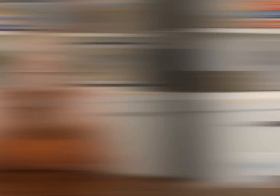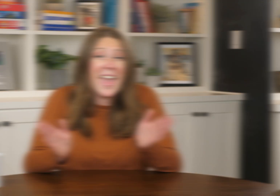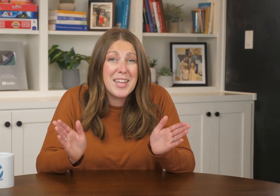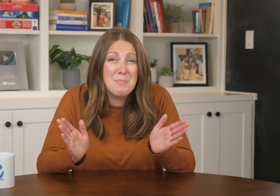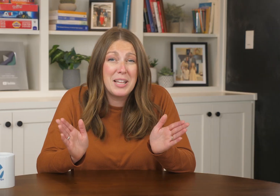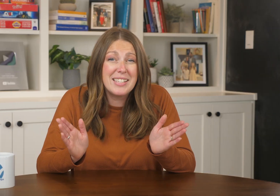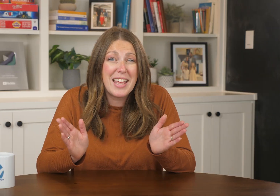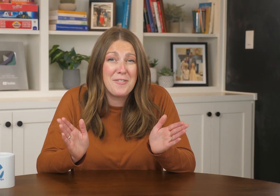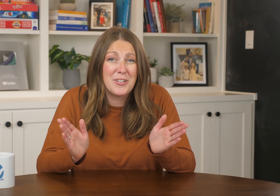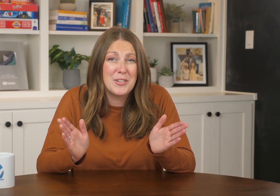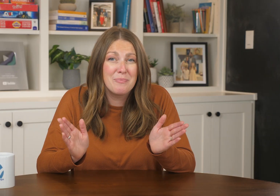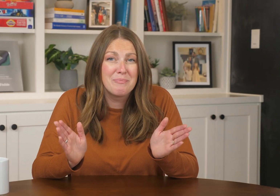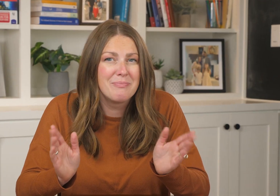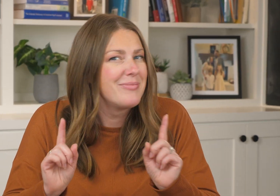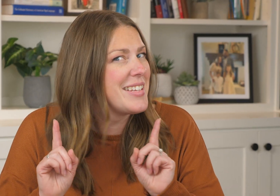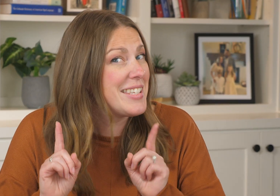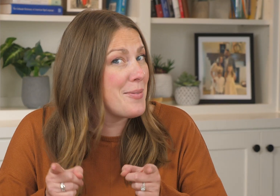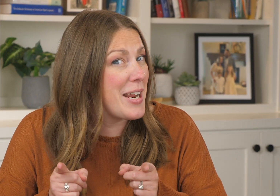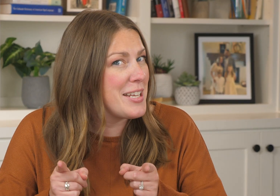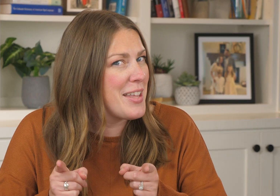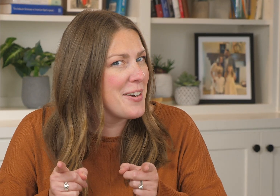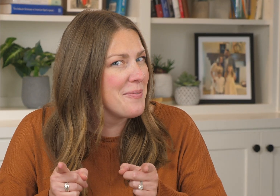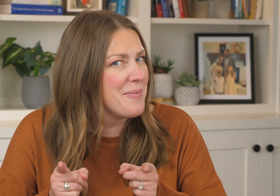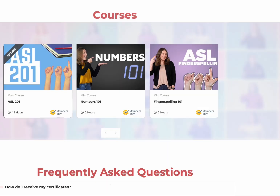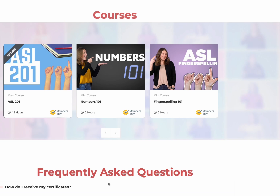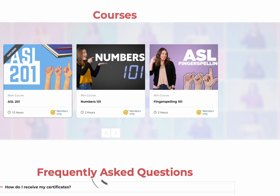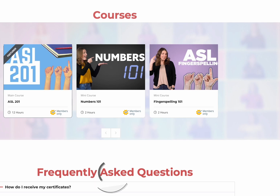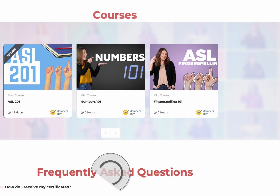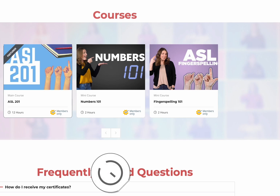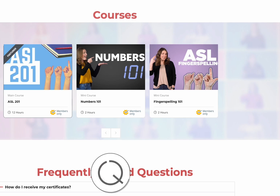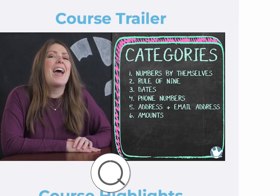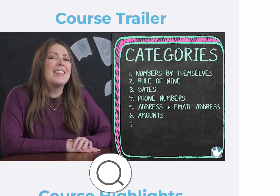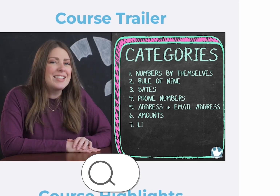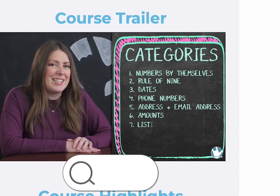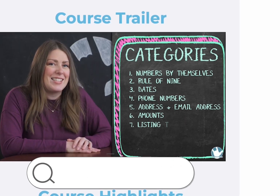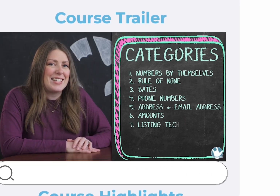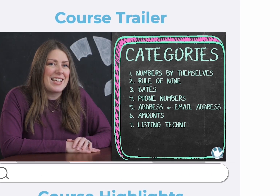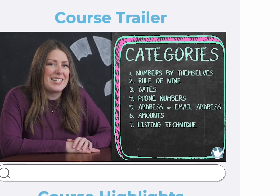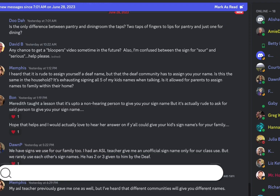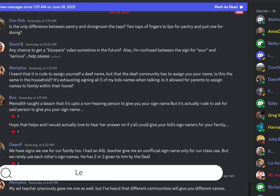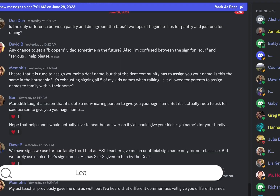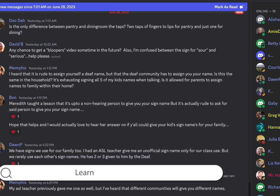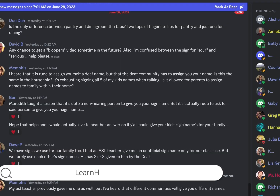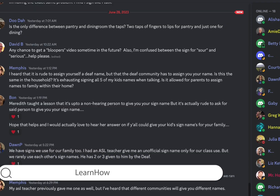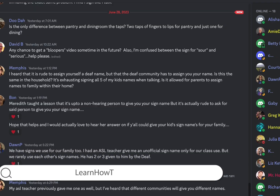A-plus effort. See what I did there? Don't forget to check out our online classes. at,